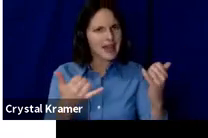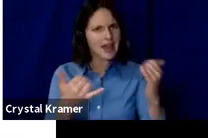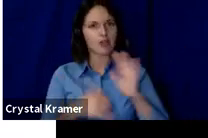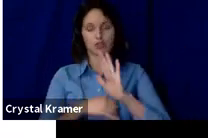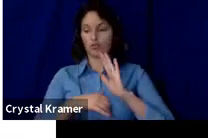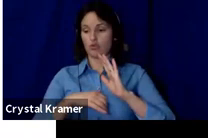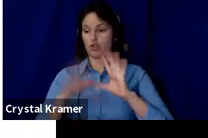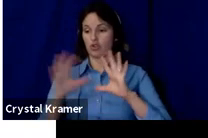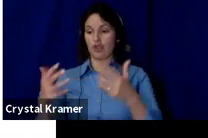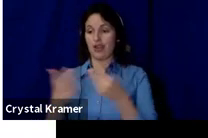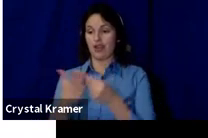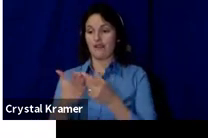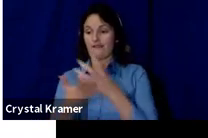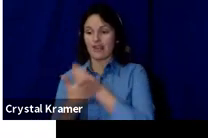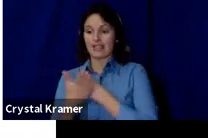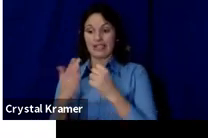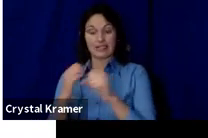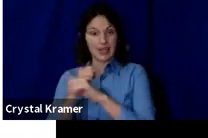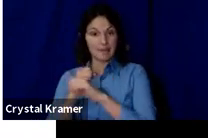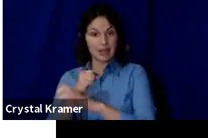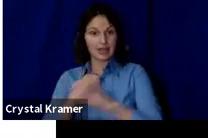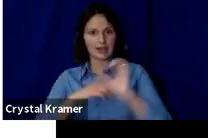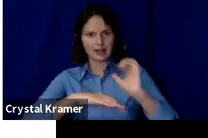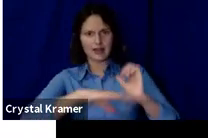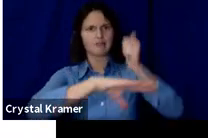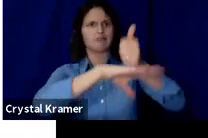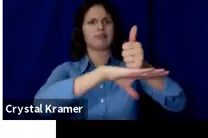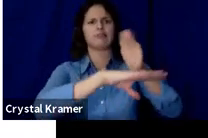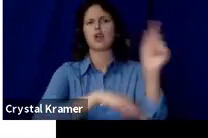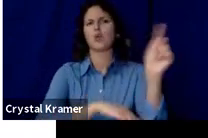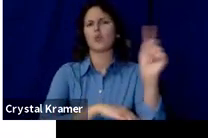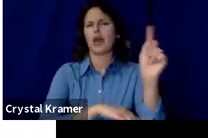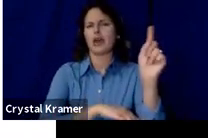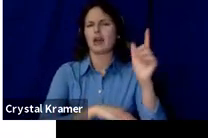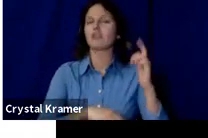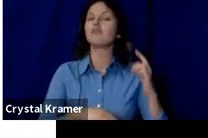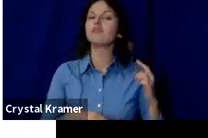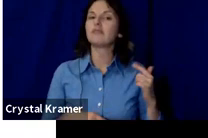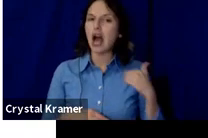I'm going to talk about a few of the most common and popular platforms, and highlight